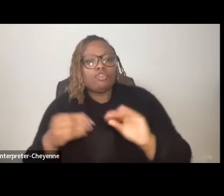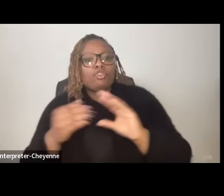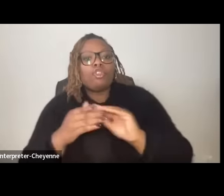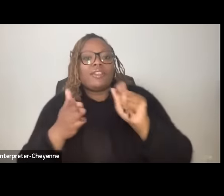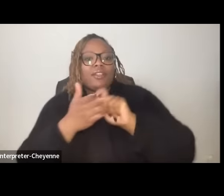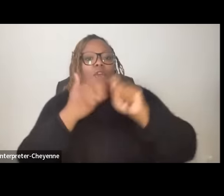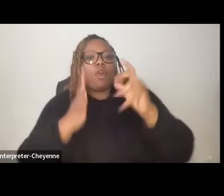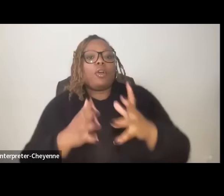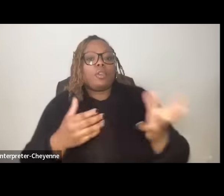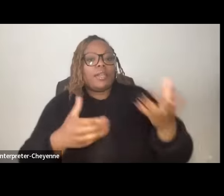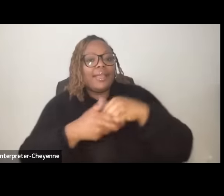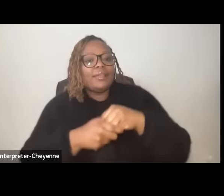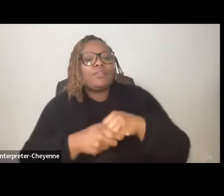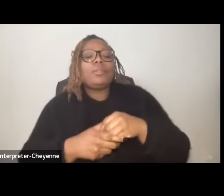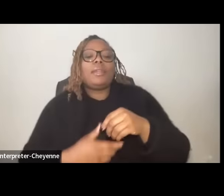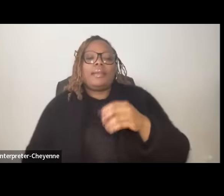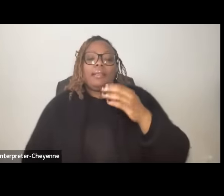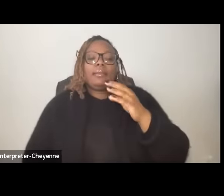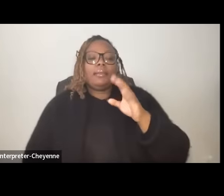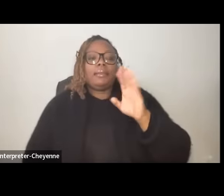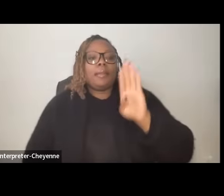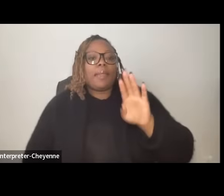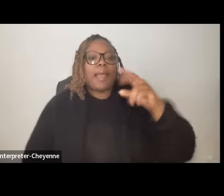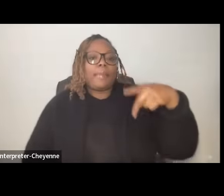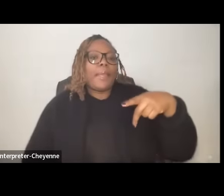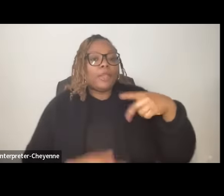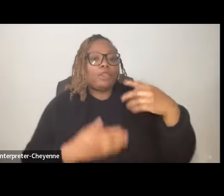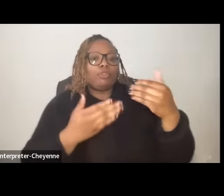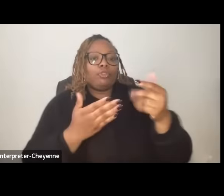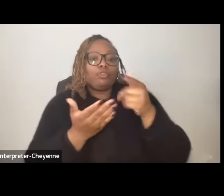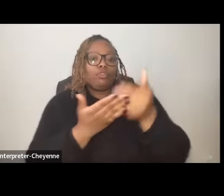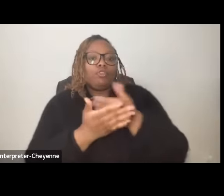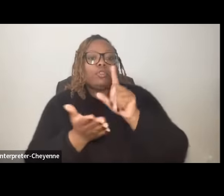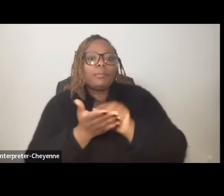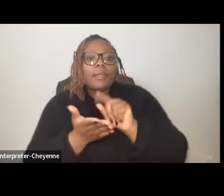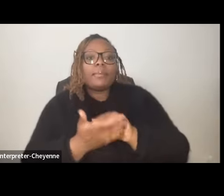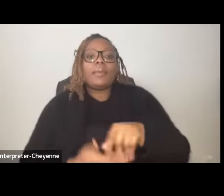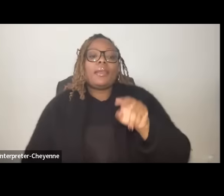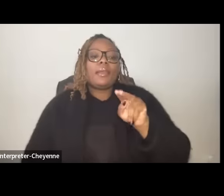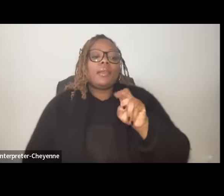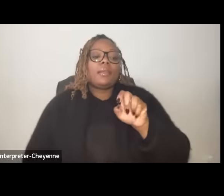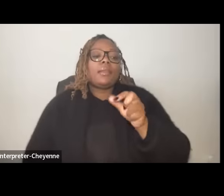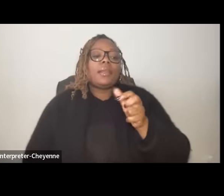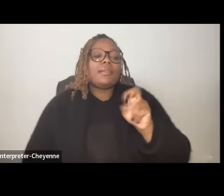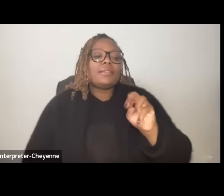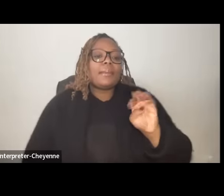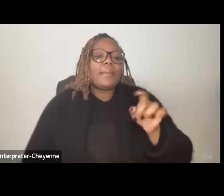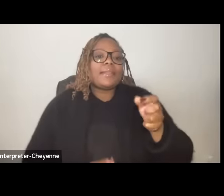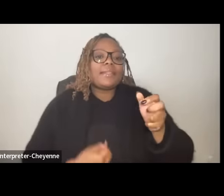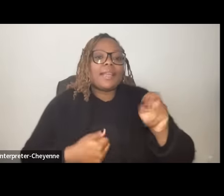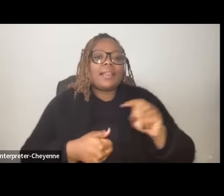Panther newspaper of course the Nelson Mandela and Malcolm X and Bishop tutu and Alice Walker